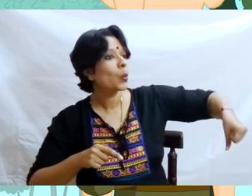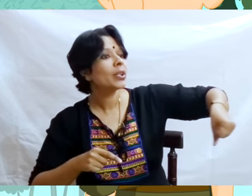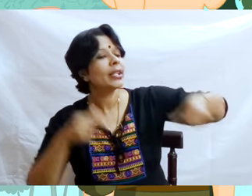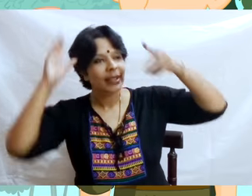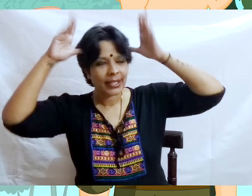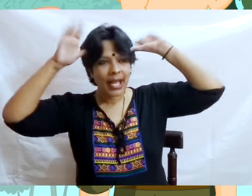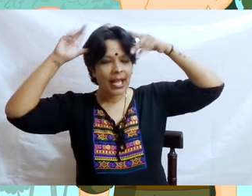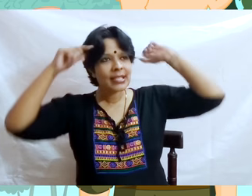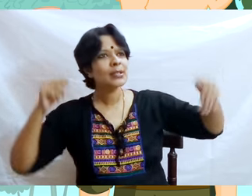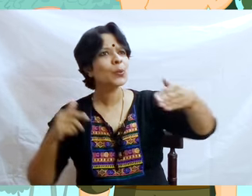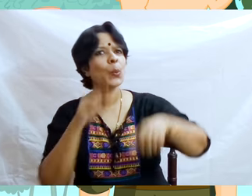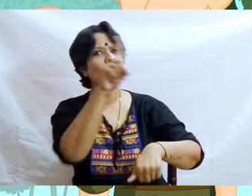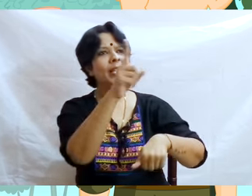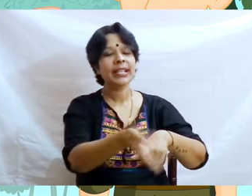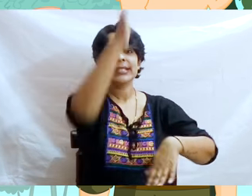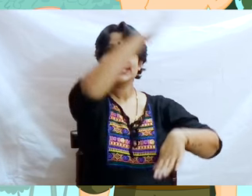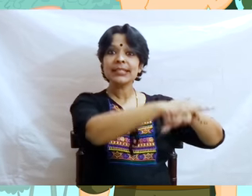The Miller did not like to be laughed at